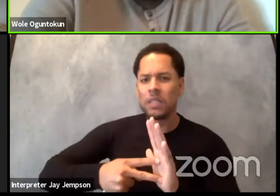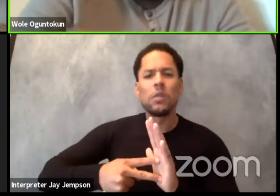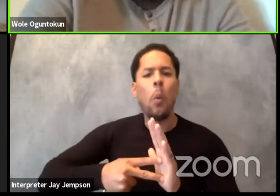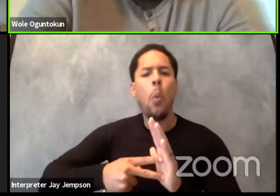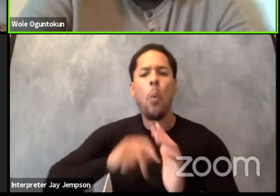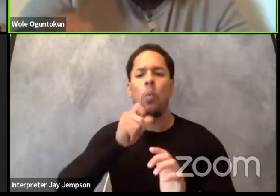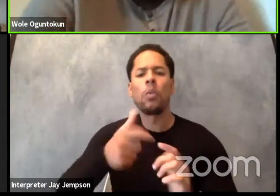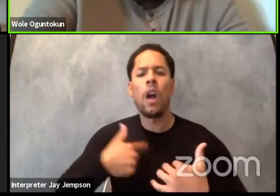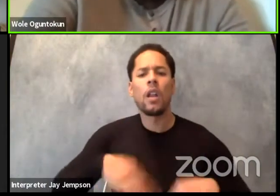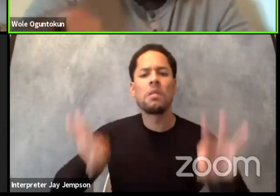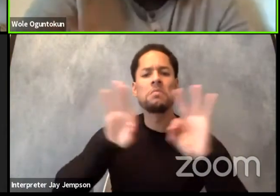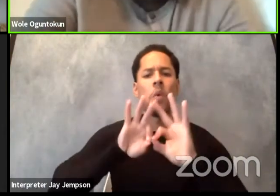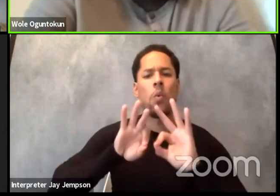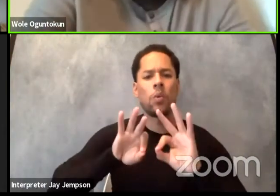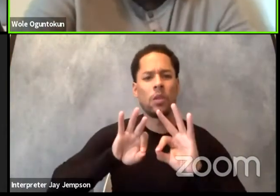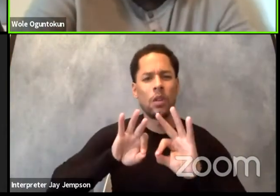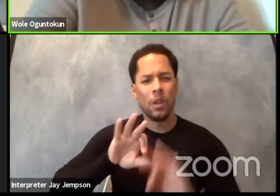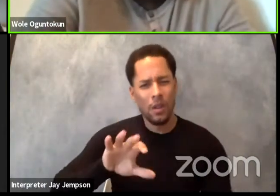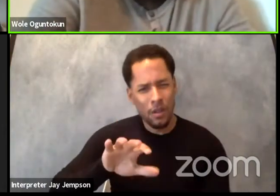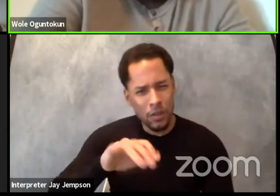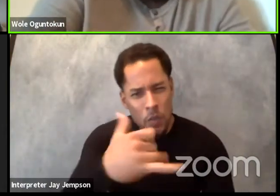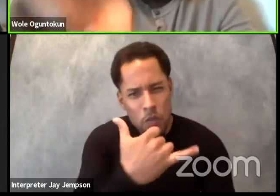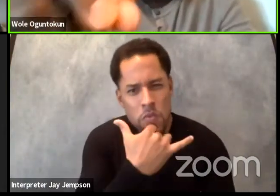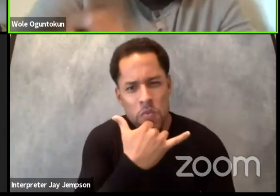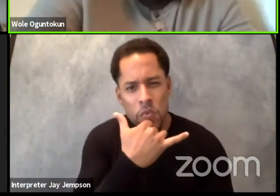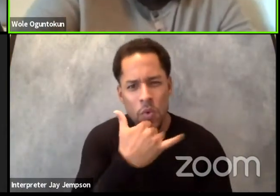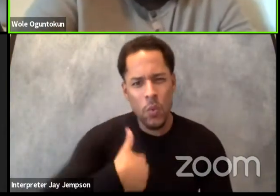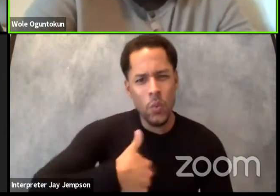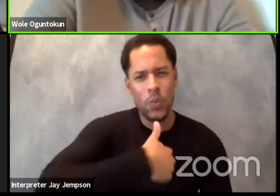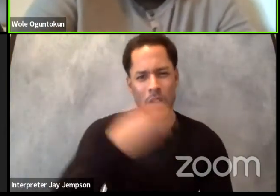this is how we are massive, this is how we are who we are.